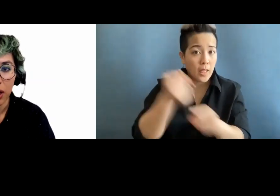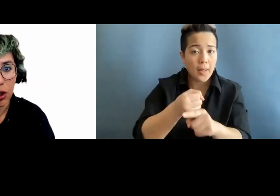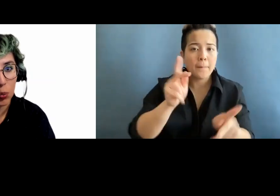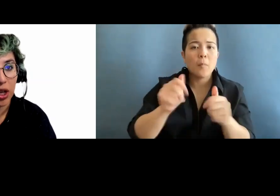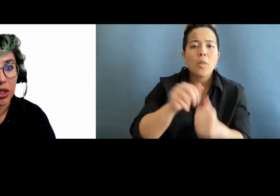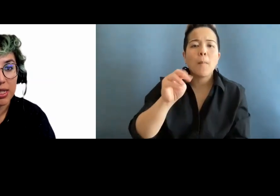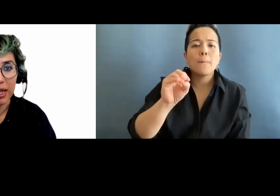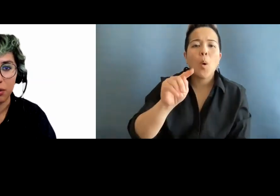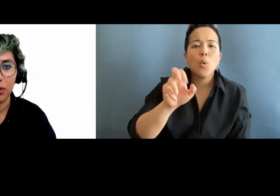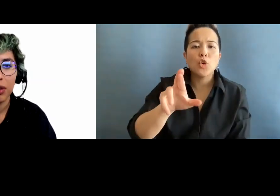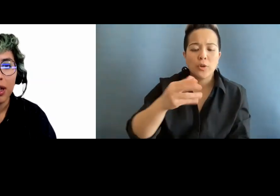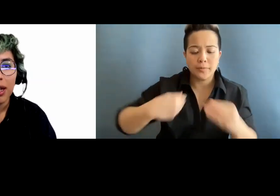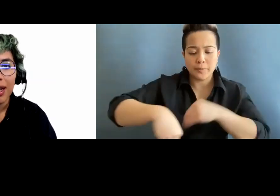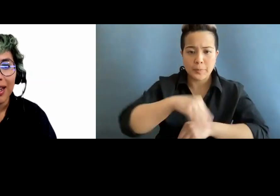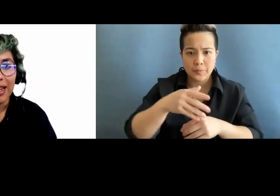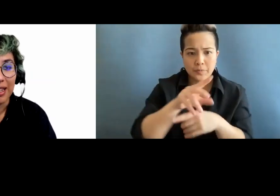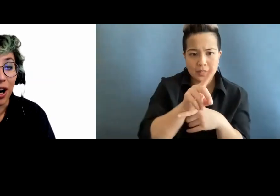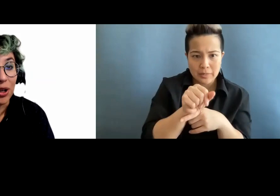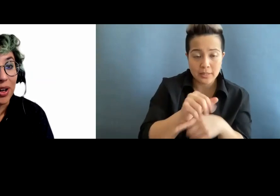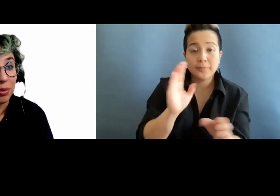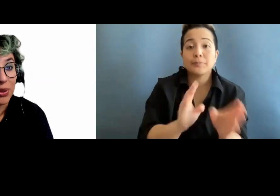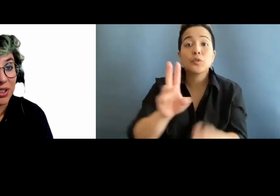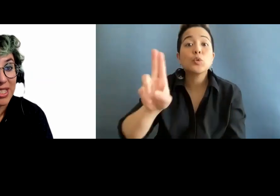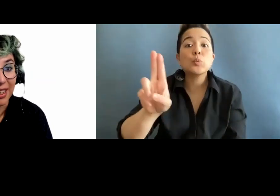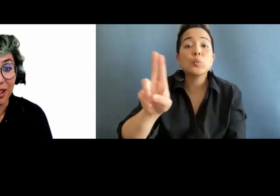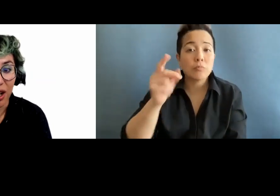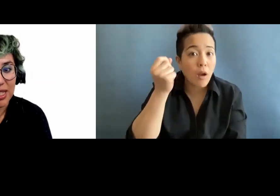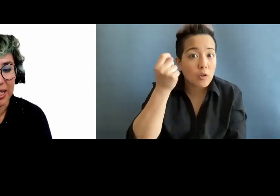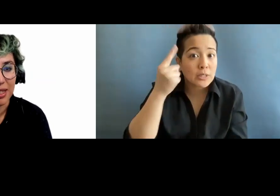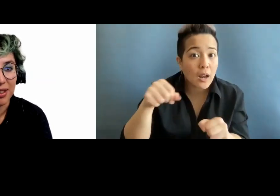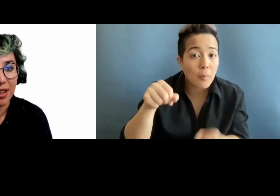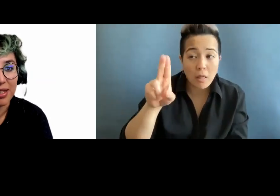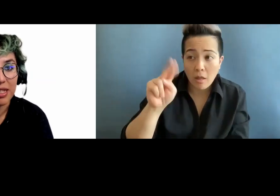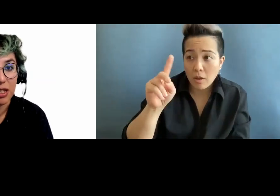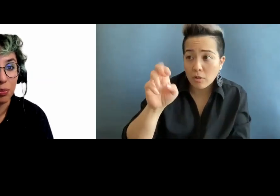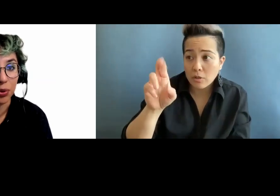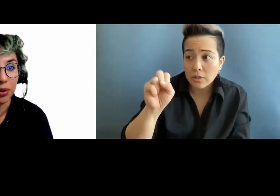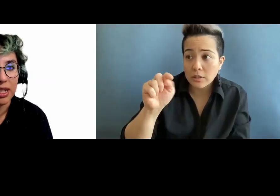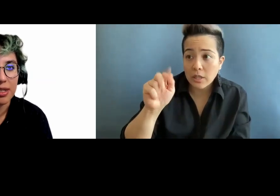U., understandable. Are you able to understand the content? Is it simple?